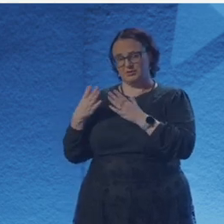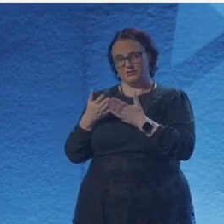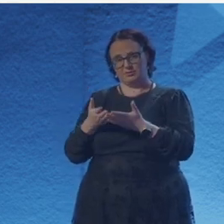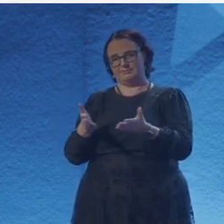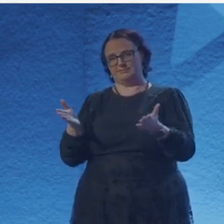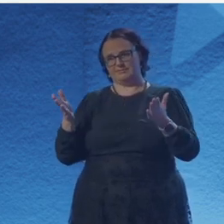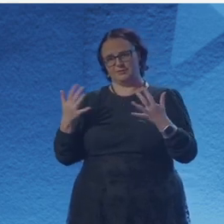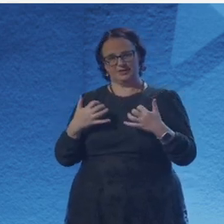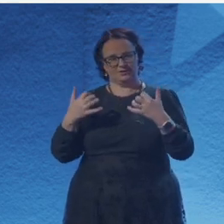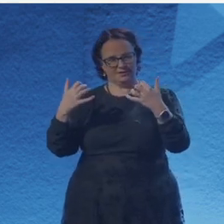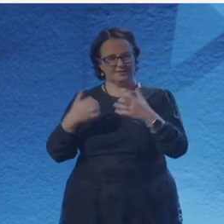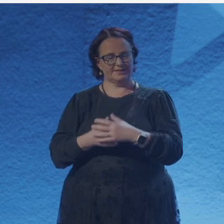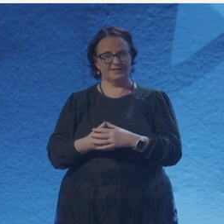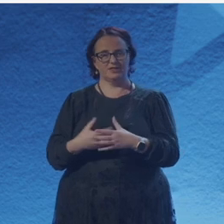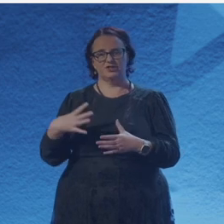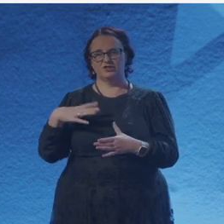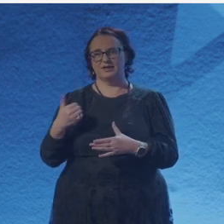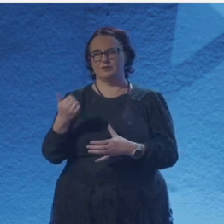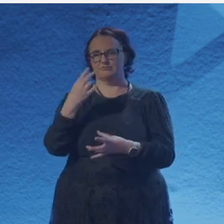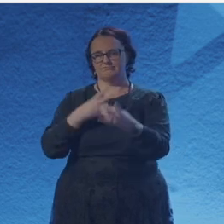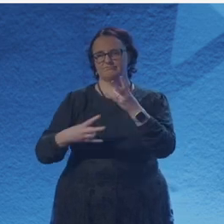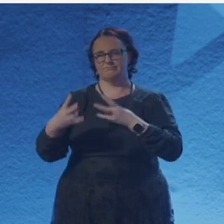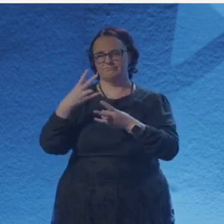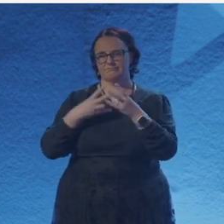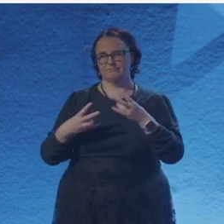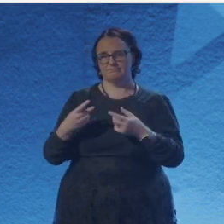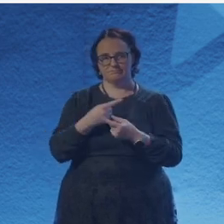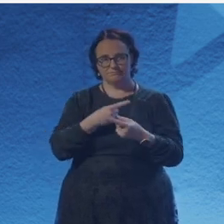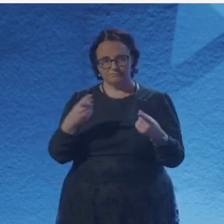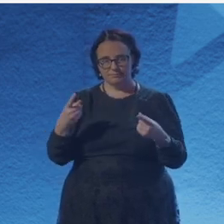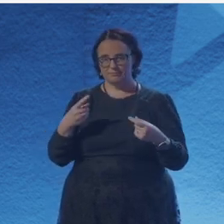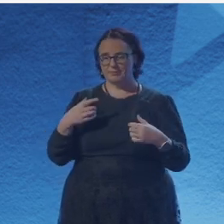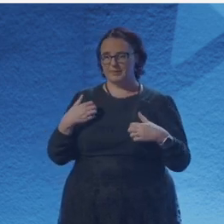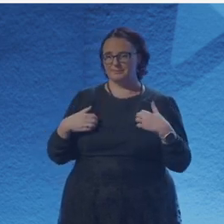Thank you so much, everyone, for being so generous with sharing your poetry and your time with us.